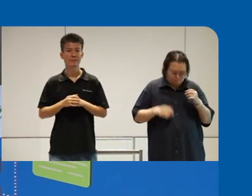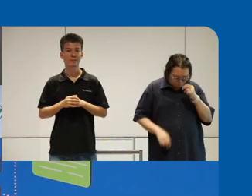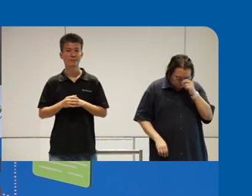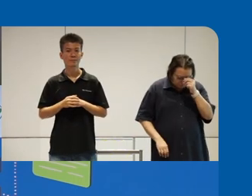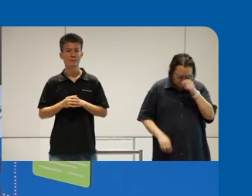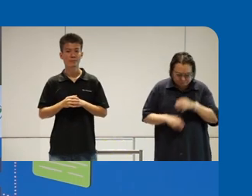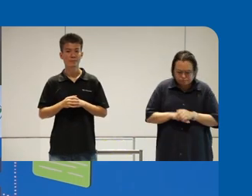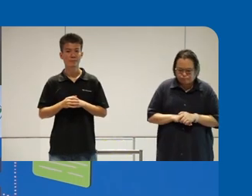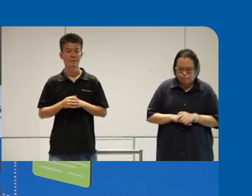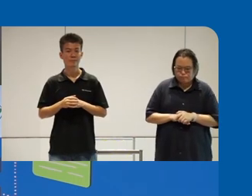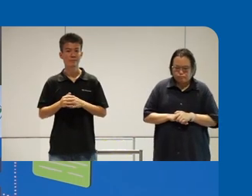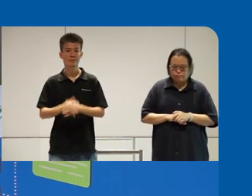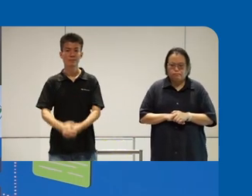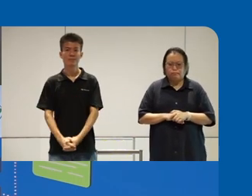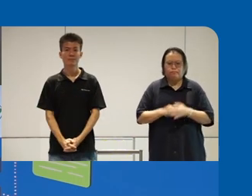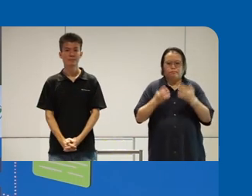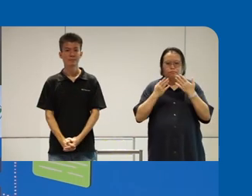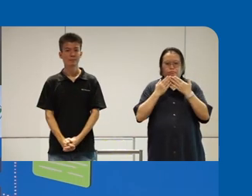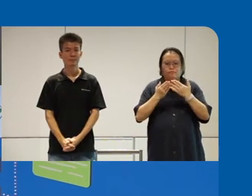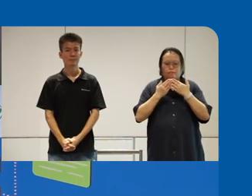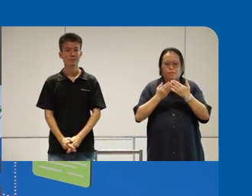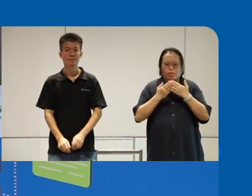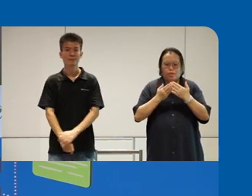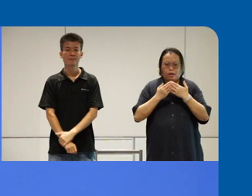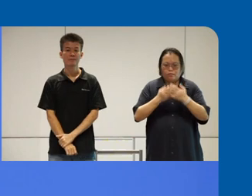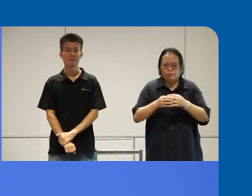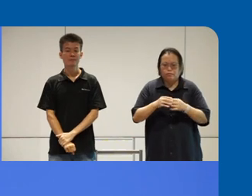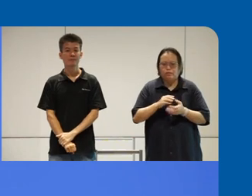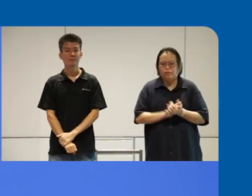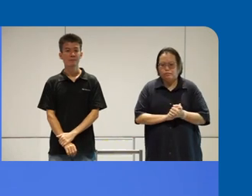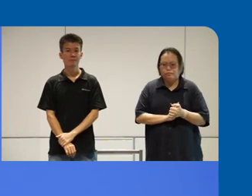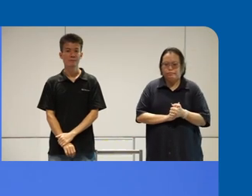all right all right thank you Rama so you know Rama is knowledge director at s right so you